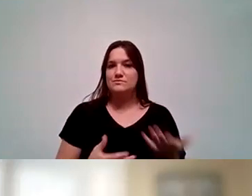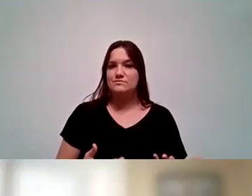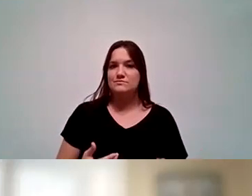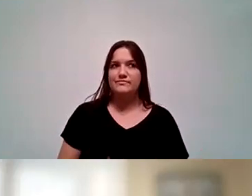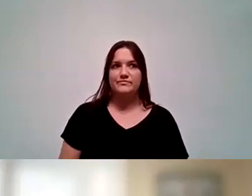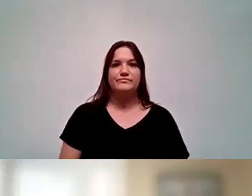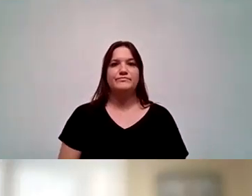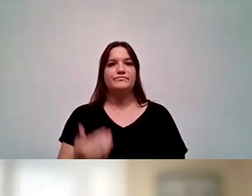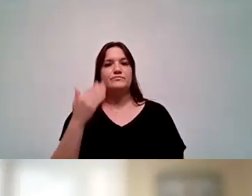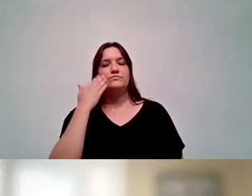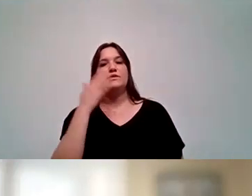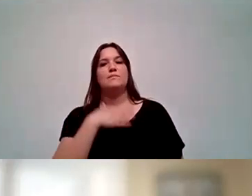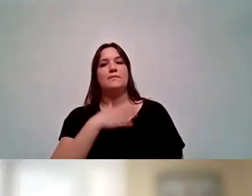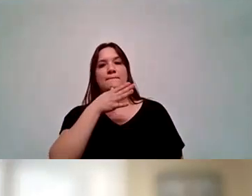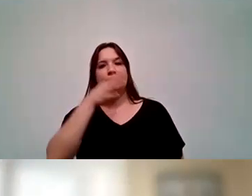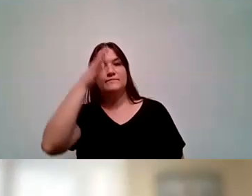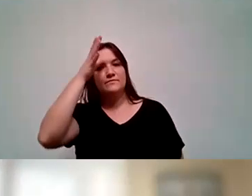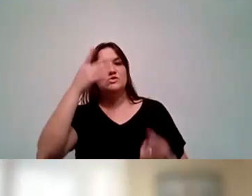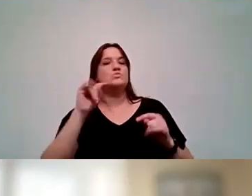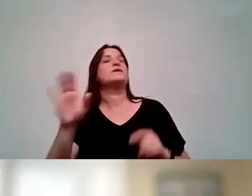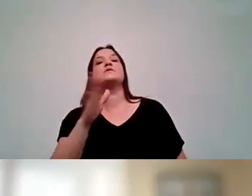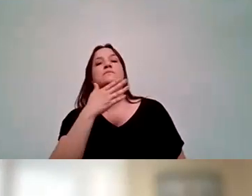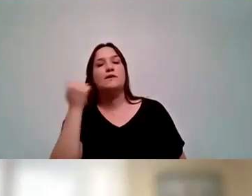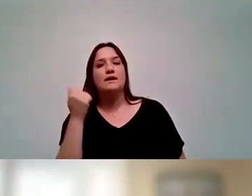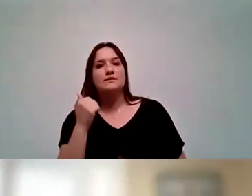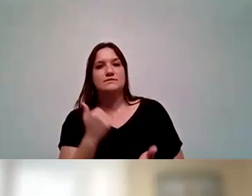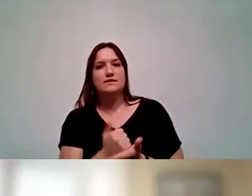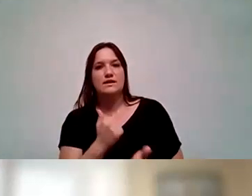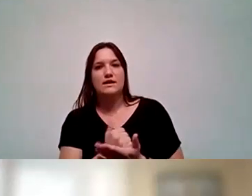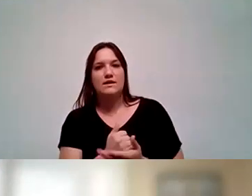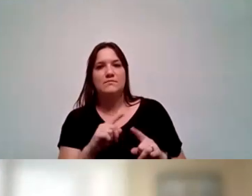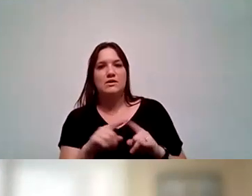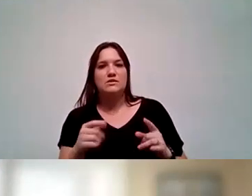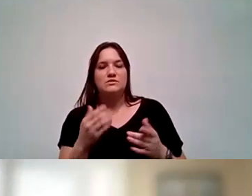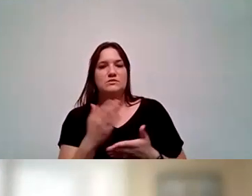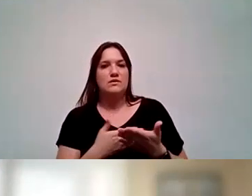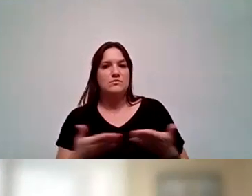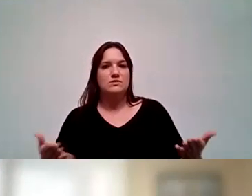And I know that my parents tried their best to to help. But there was just some resources that we didn't know.